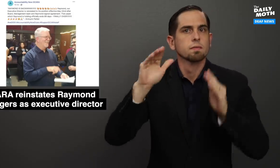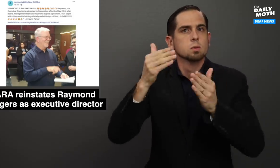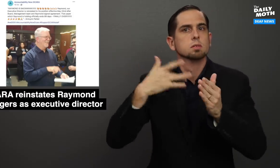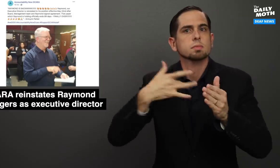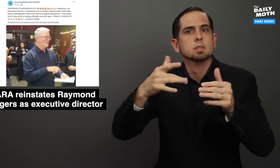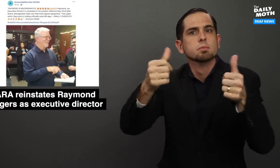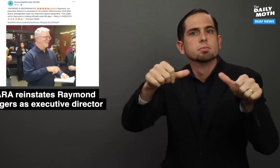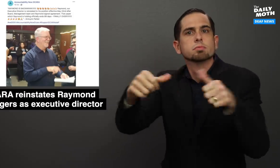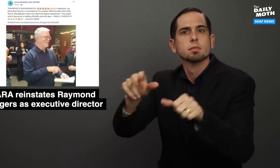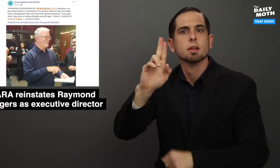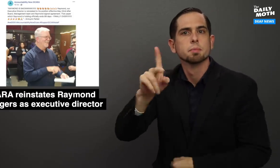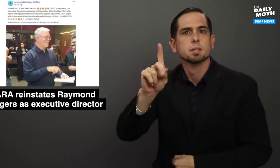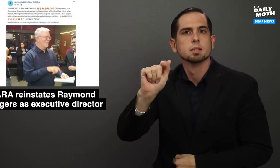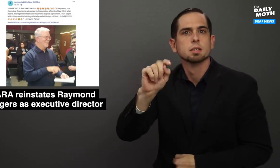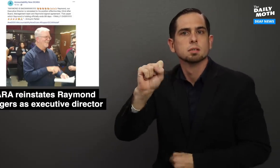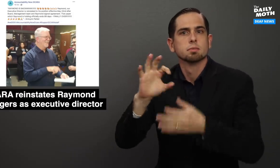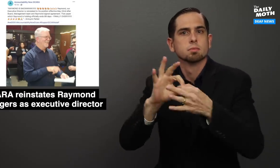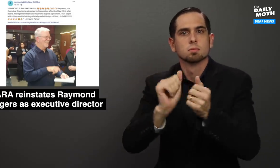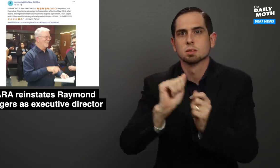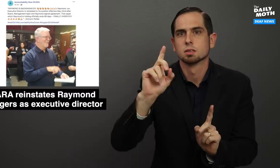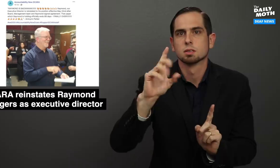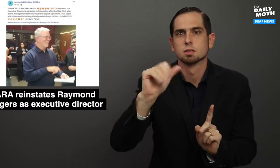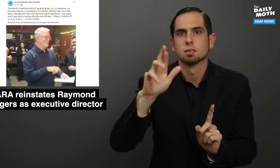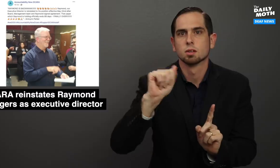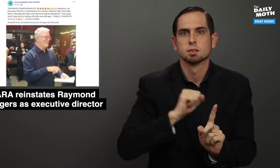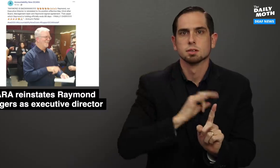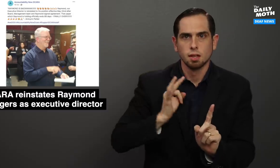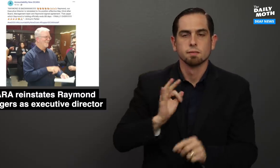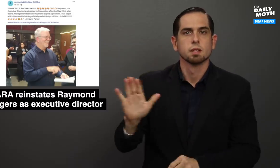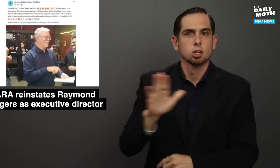which focuses on providing updates on the DCARA staff's